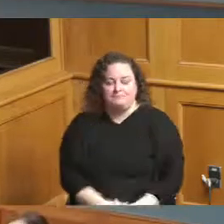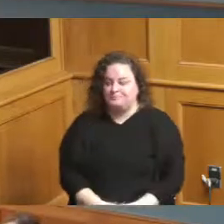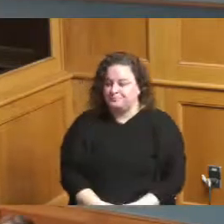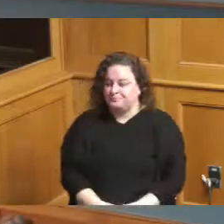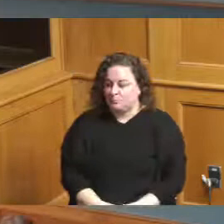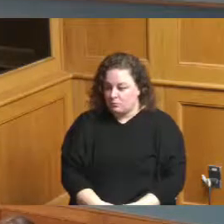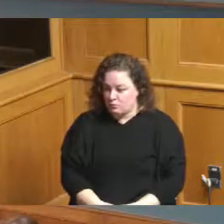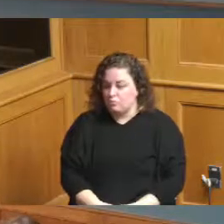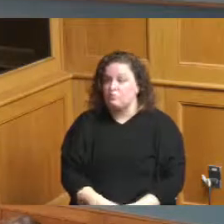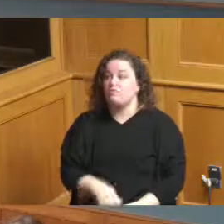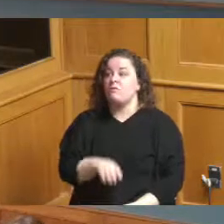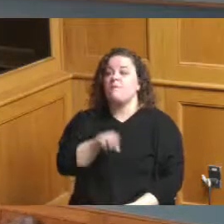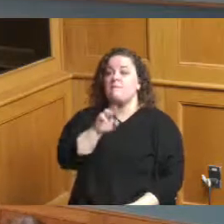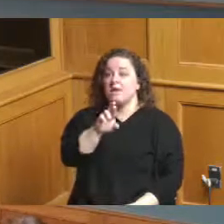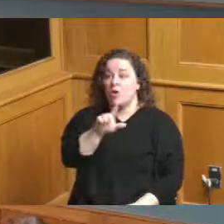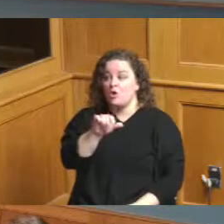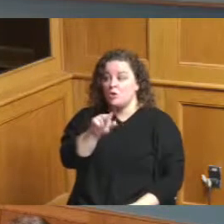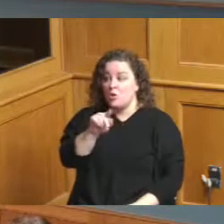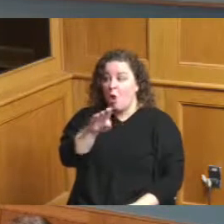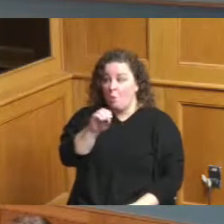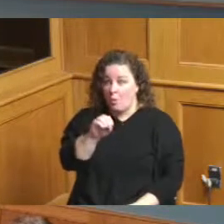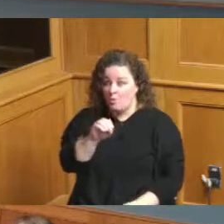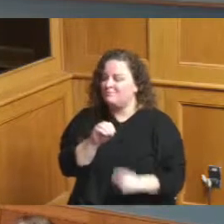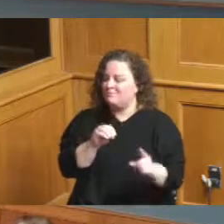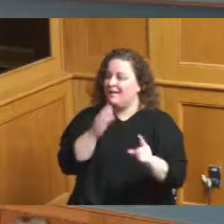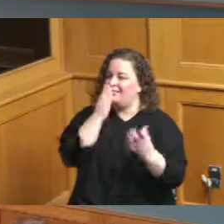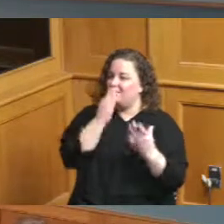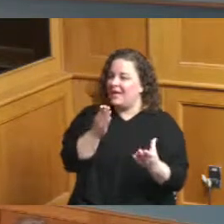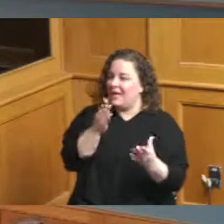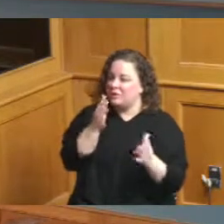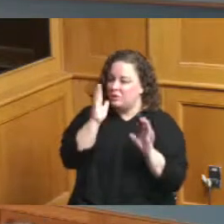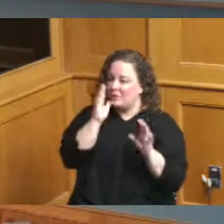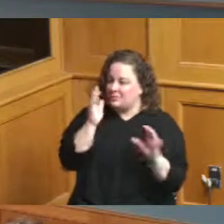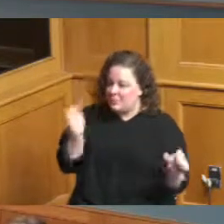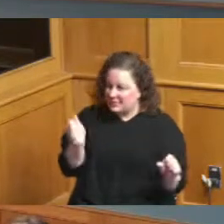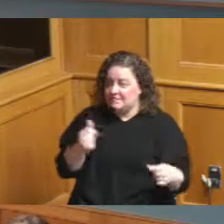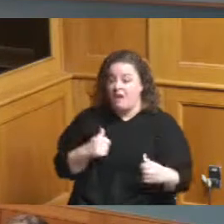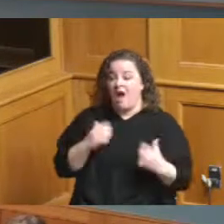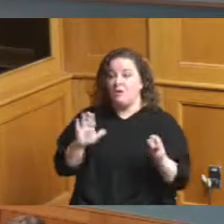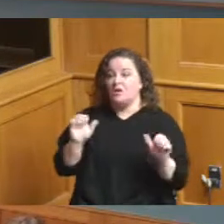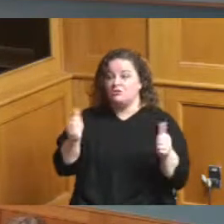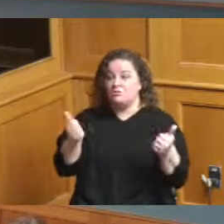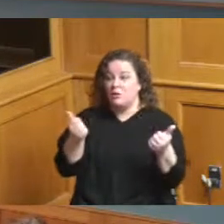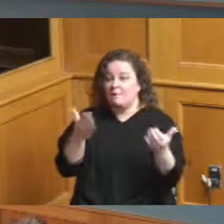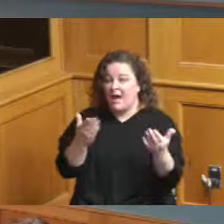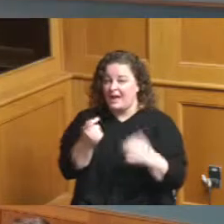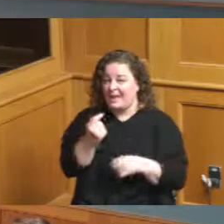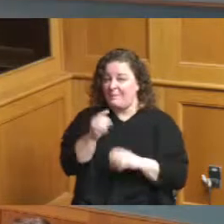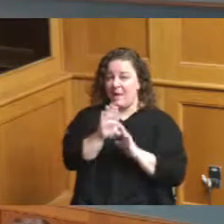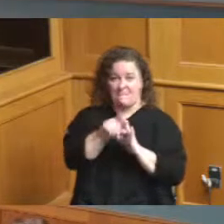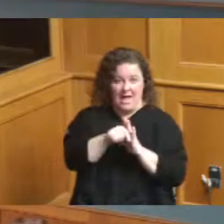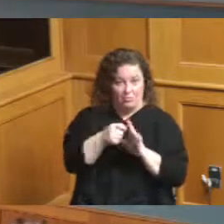Mr ludo thank you Madam President so I just wanted to provide a little bit of background for